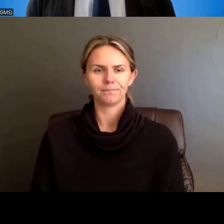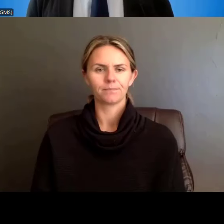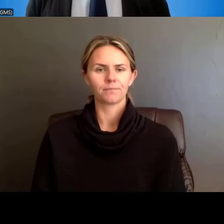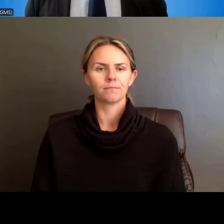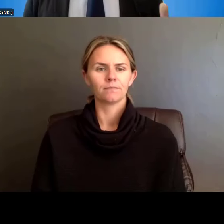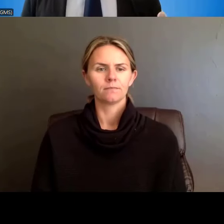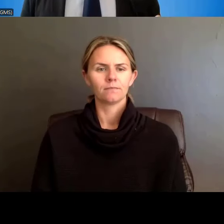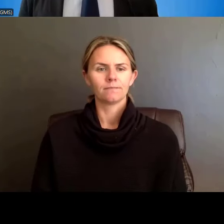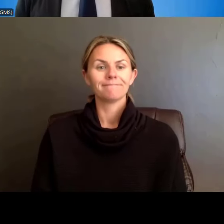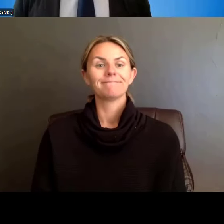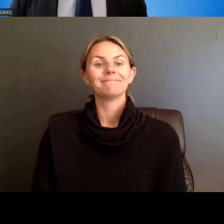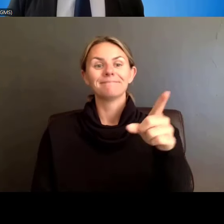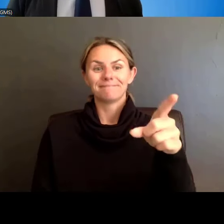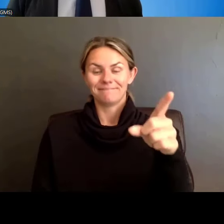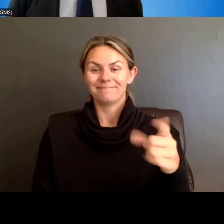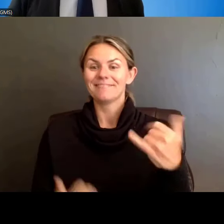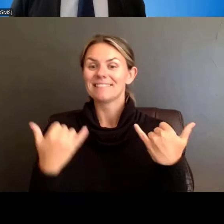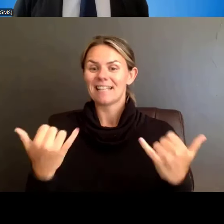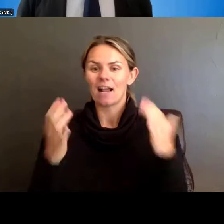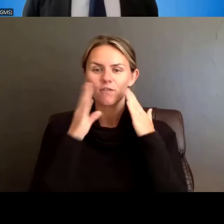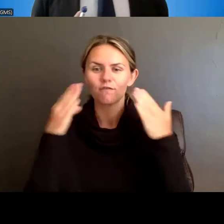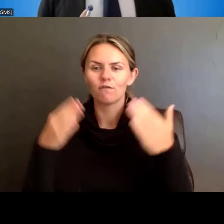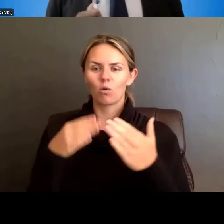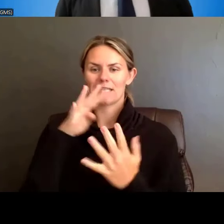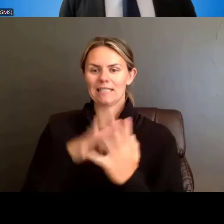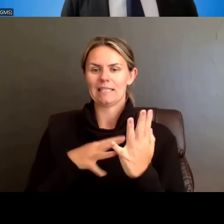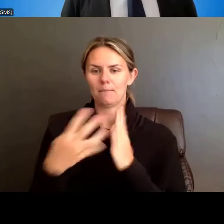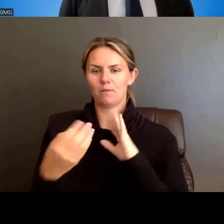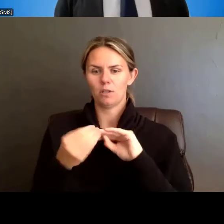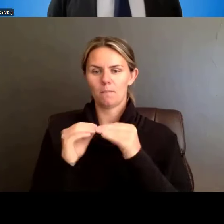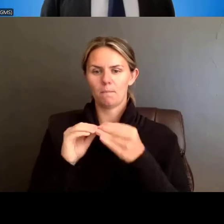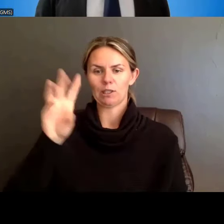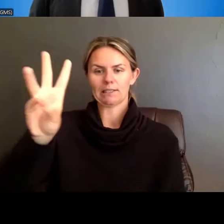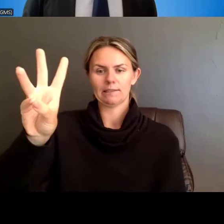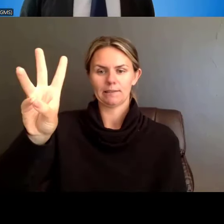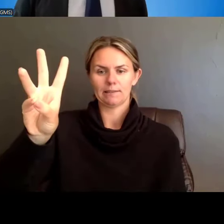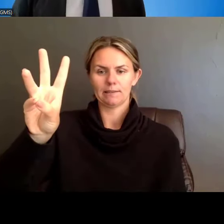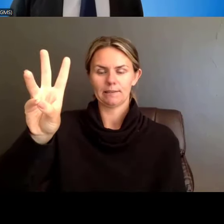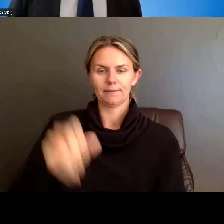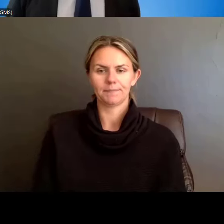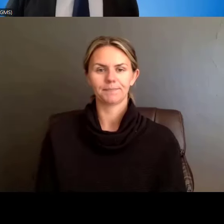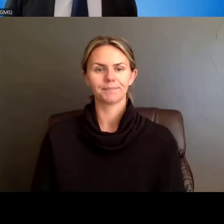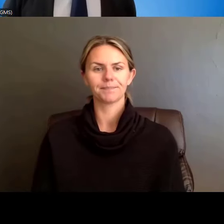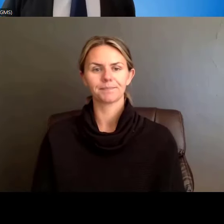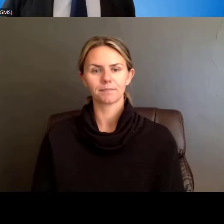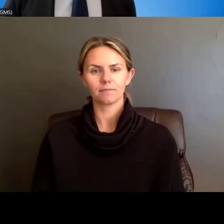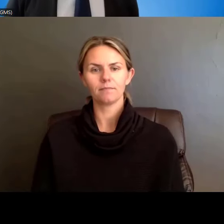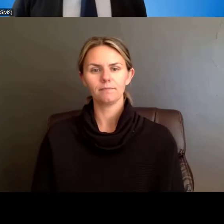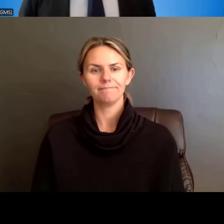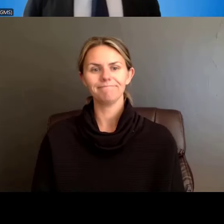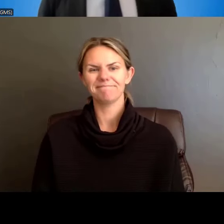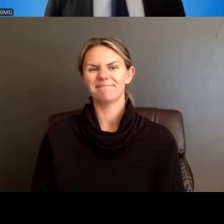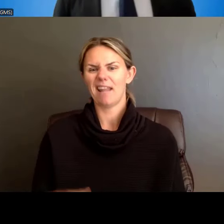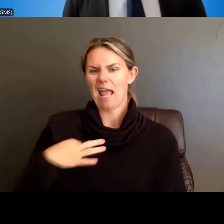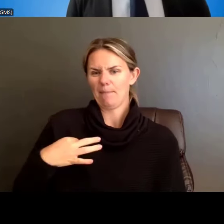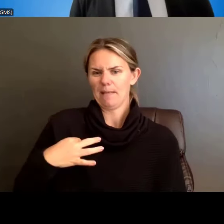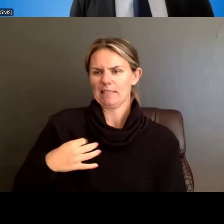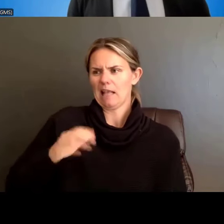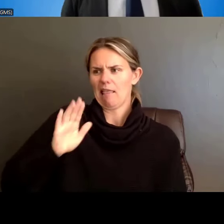Finally, Table 6 -- Applicants, Entrants, and their Characteristics of the Past Five Years. Currently, T32 applicants